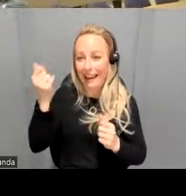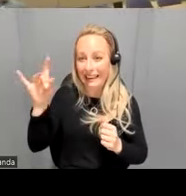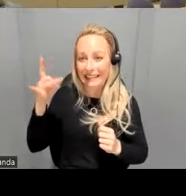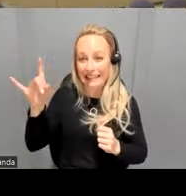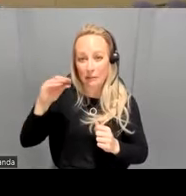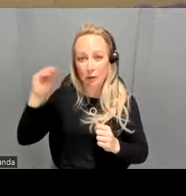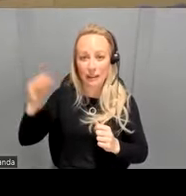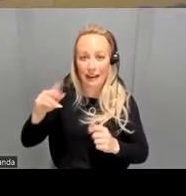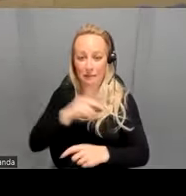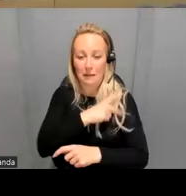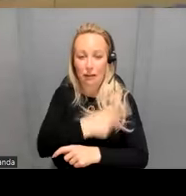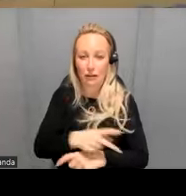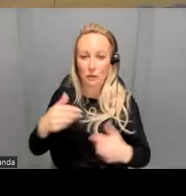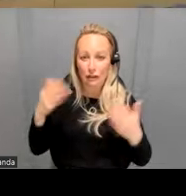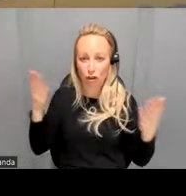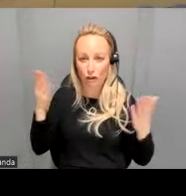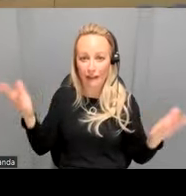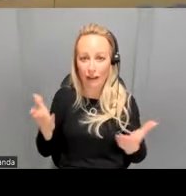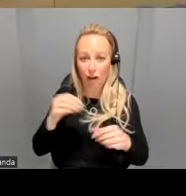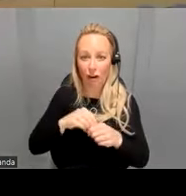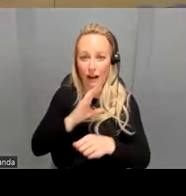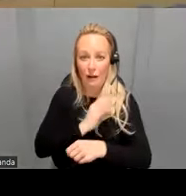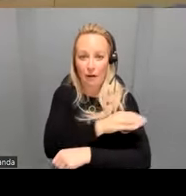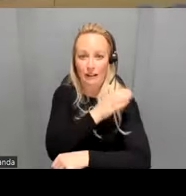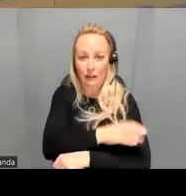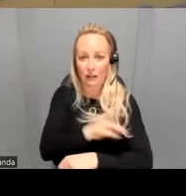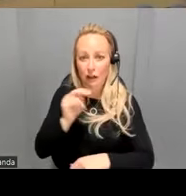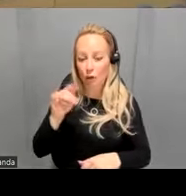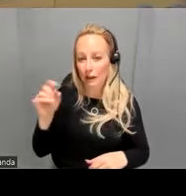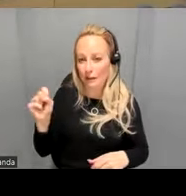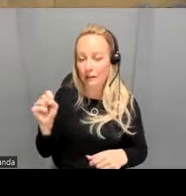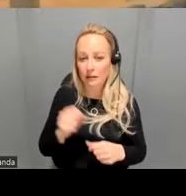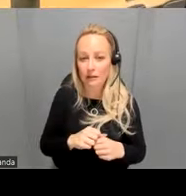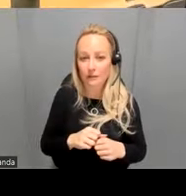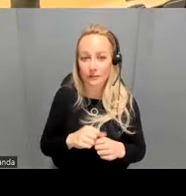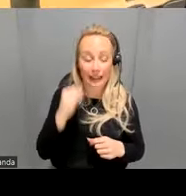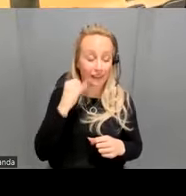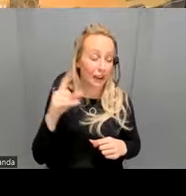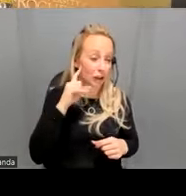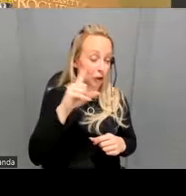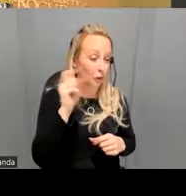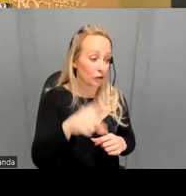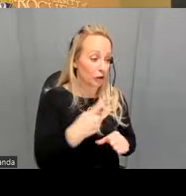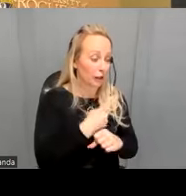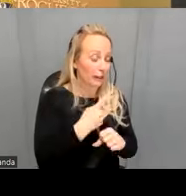we serve here on our clinical units so if I heard correctly um how would we bring this to like some